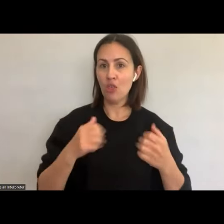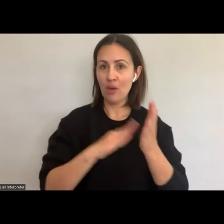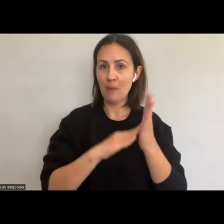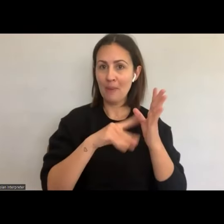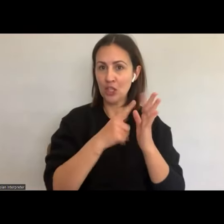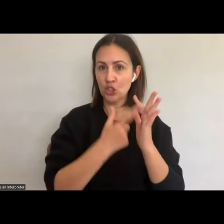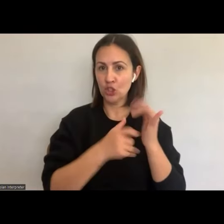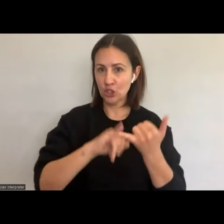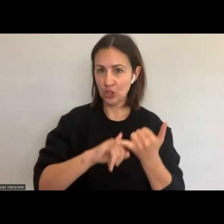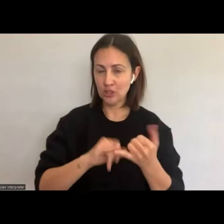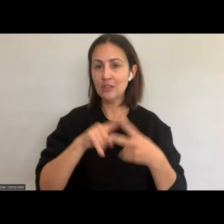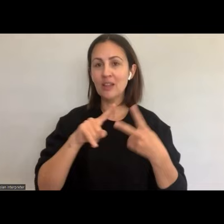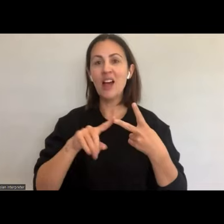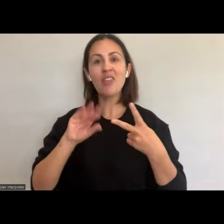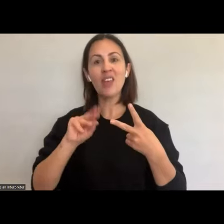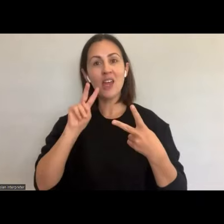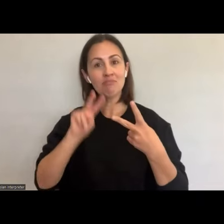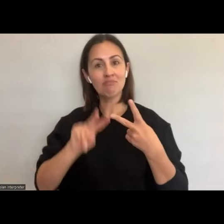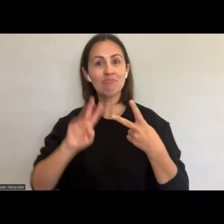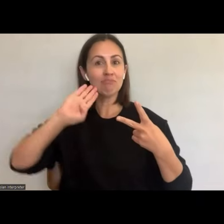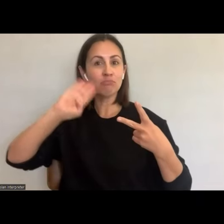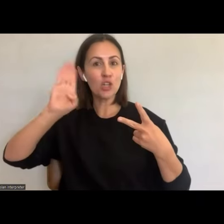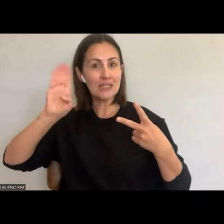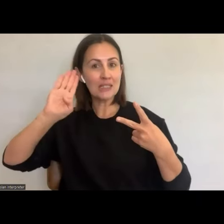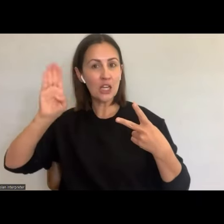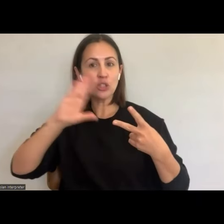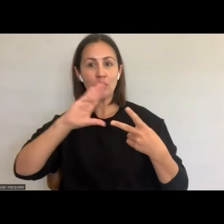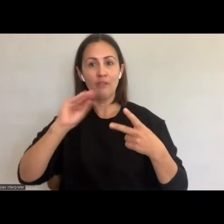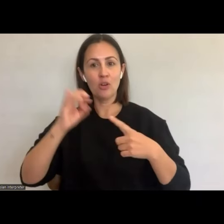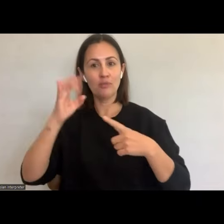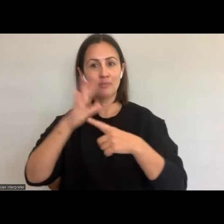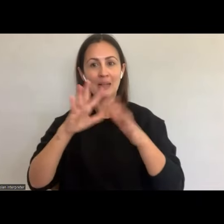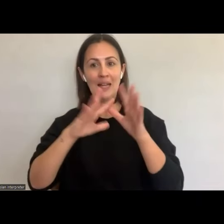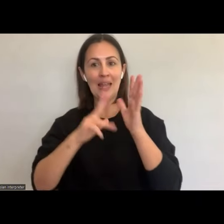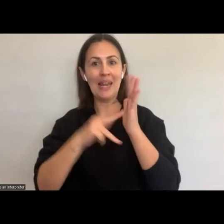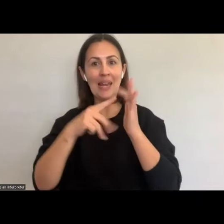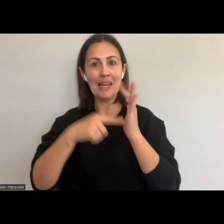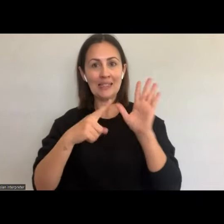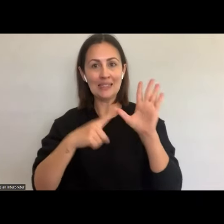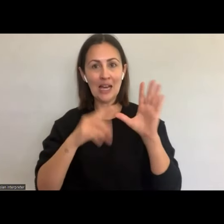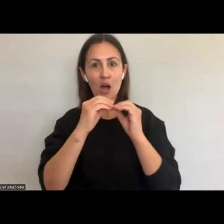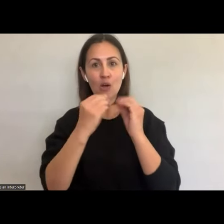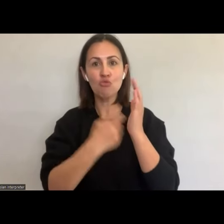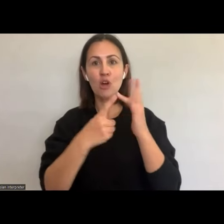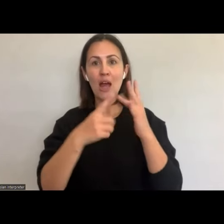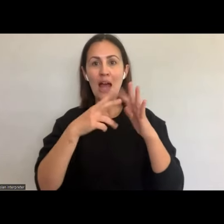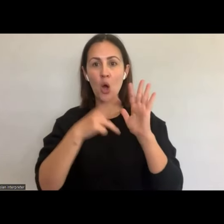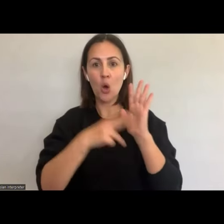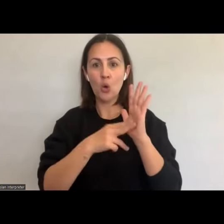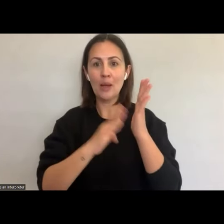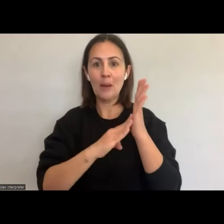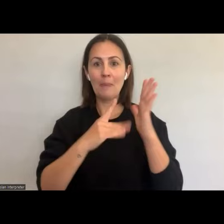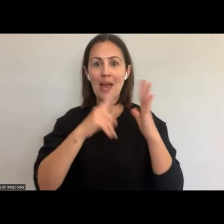a presentation by our keynote speaker Anita Brown-Major, followed by a rich panellist